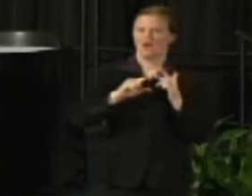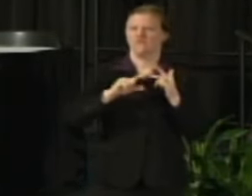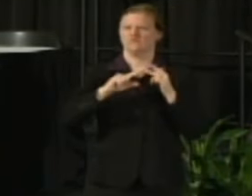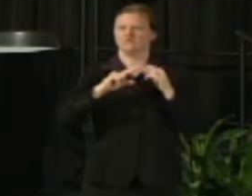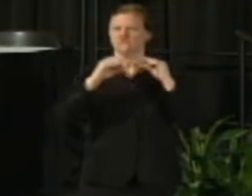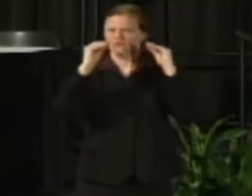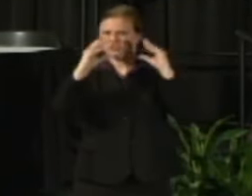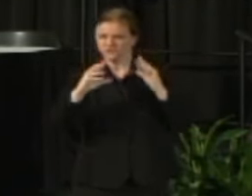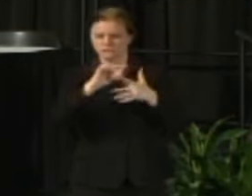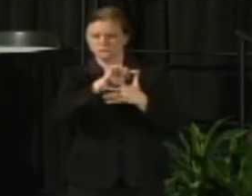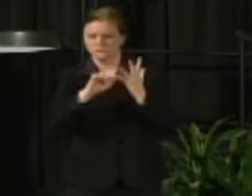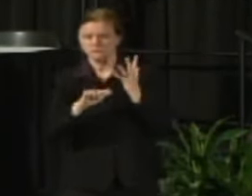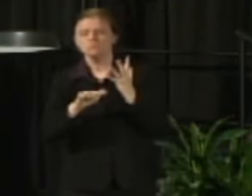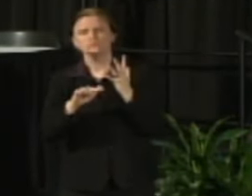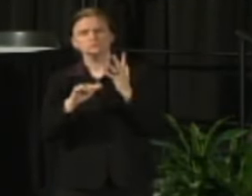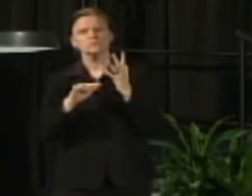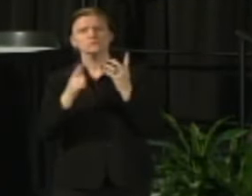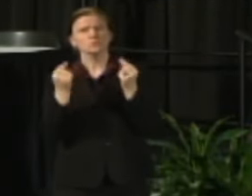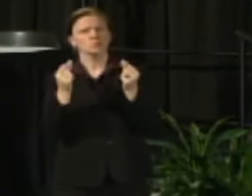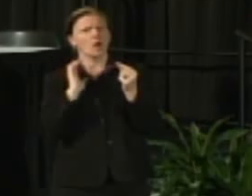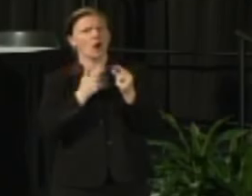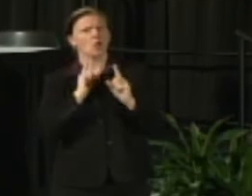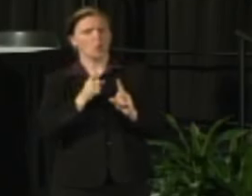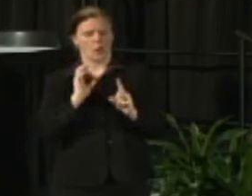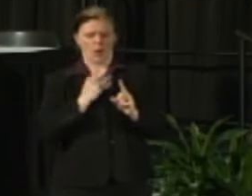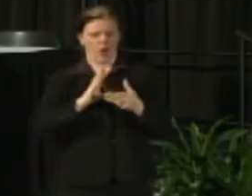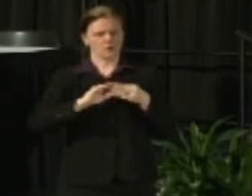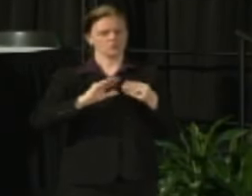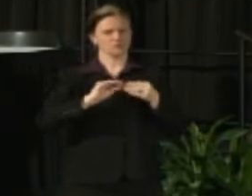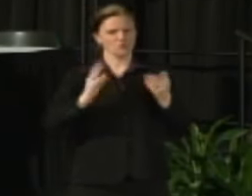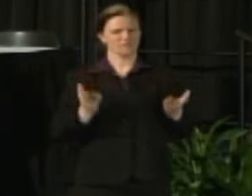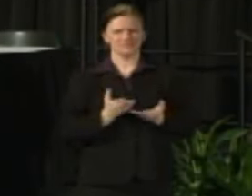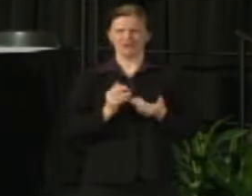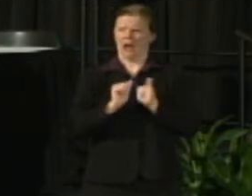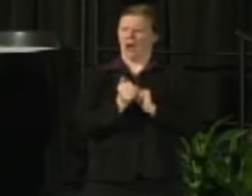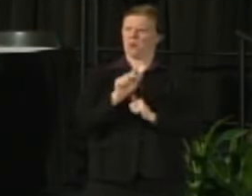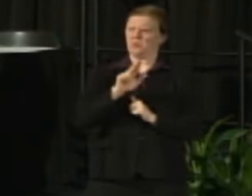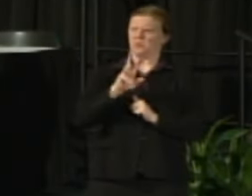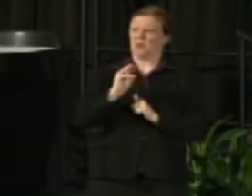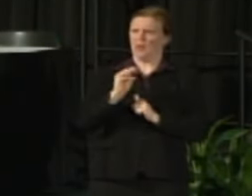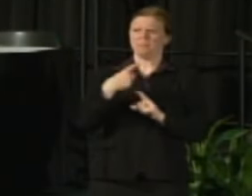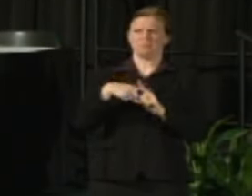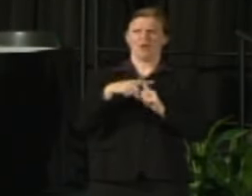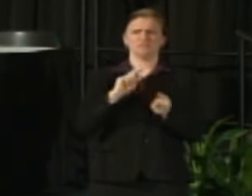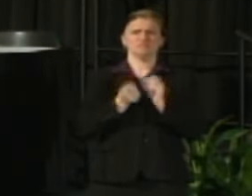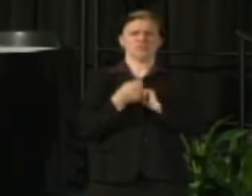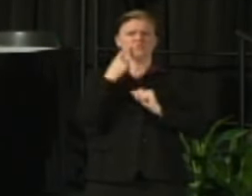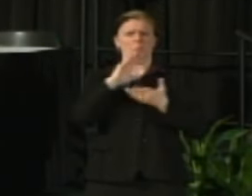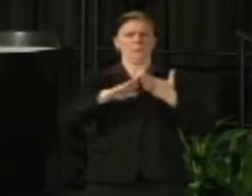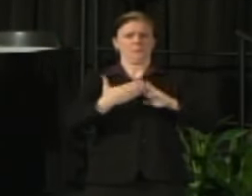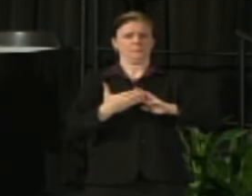of stories about what we do here. How we make a difference and so our University Relations Team has put together